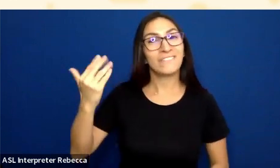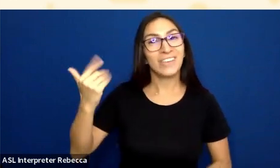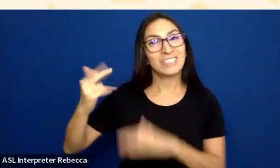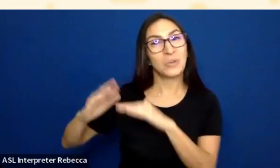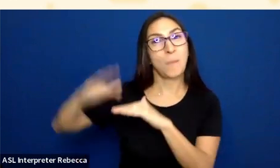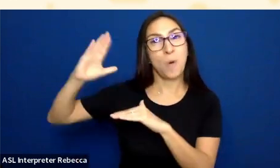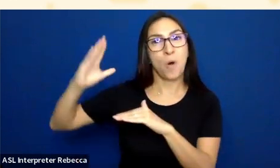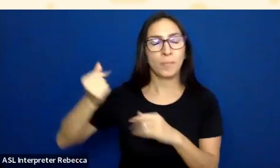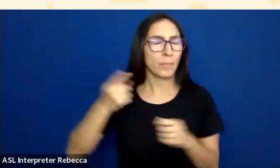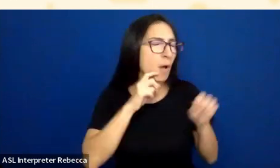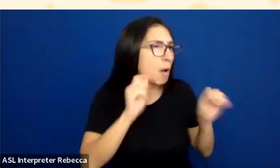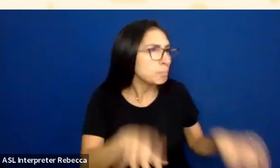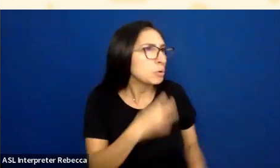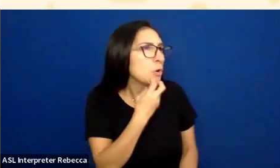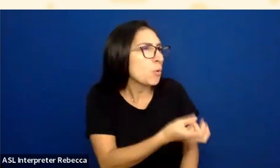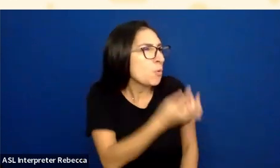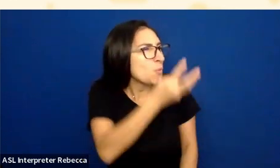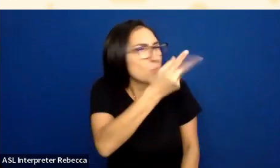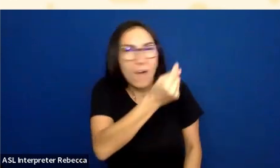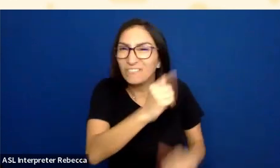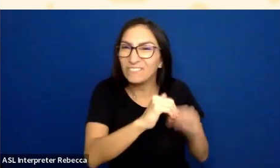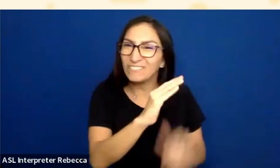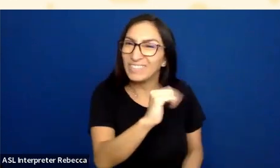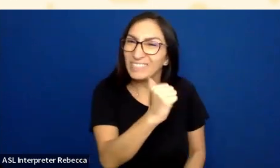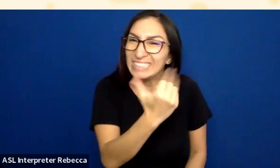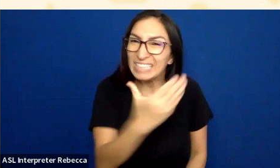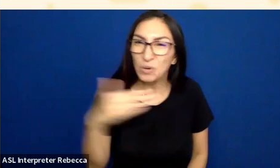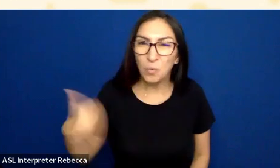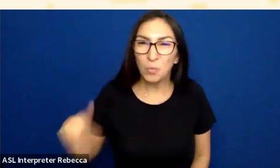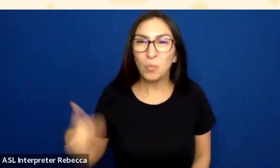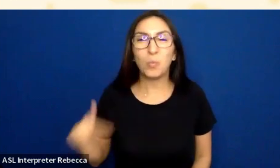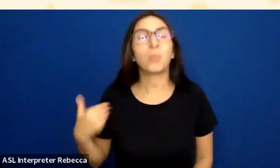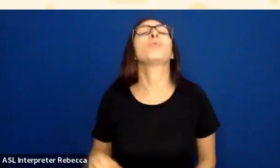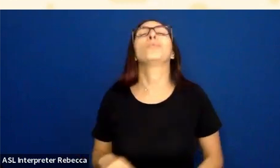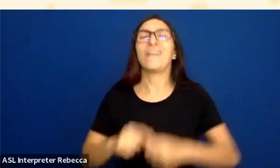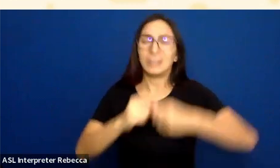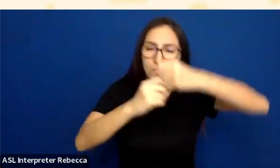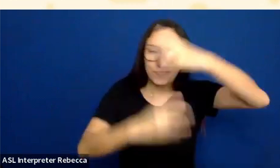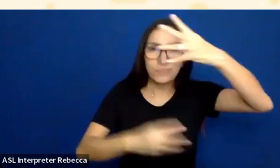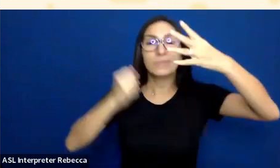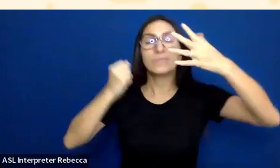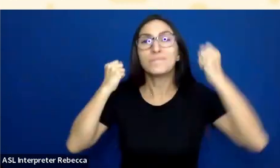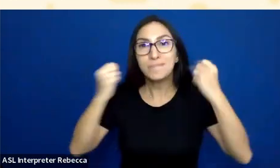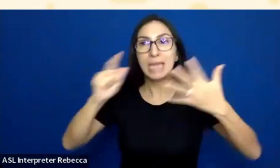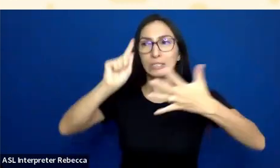Really 15 or more? And I'll explain why that is. But yes, there is a lot. There's a lot of checks. A lot of times when I'm evaluating a page...